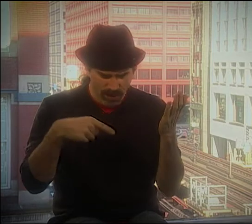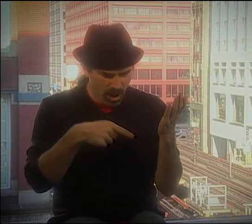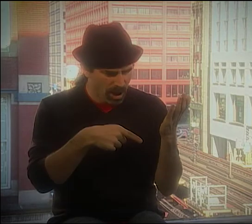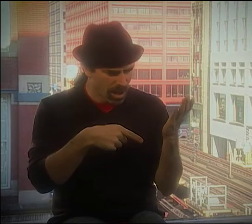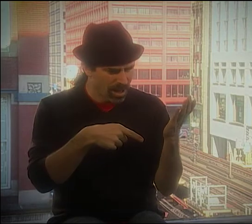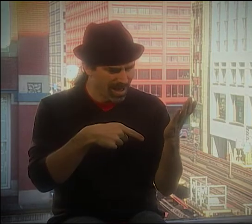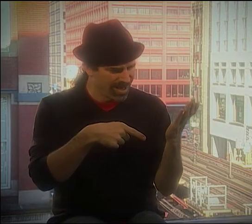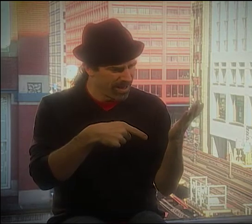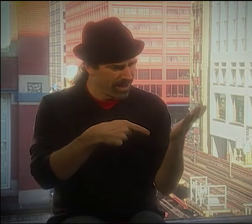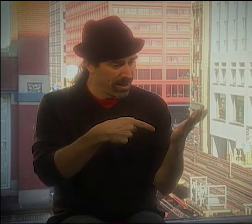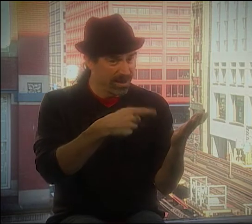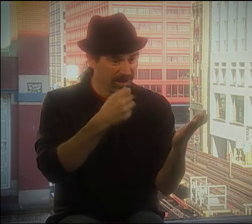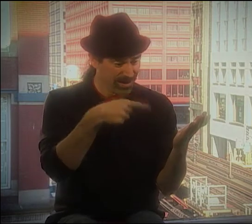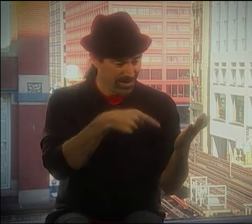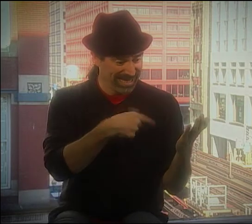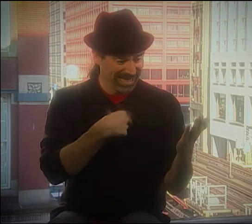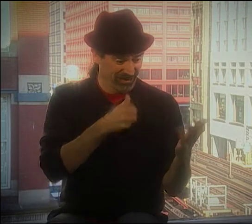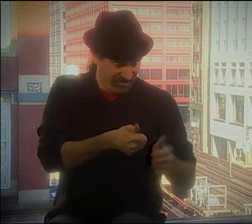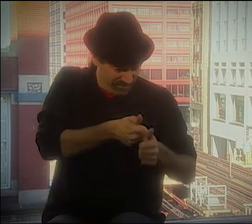SO I DID A LOT OF READING AND...